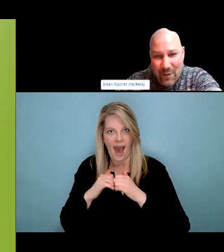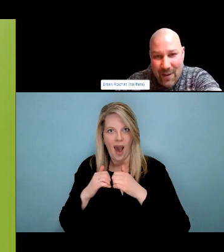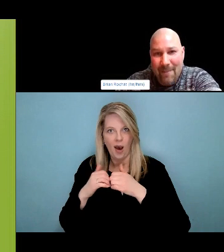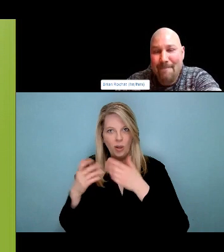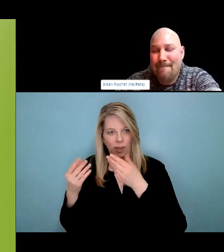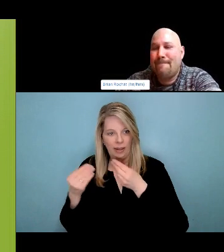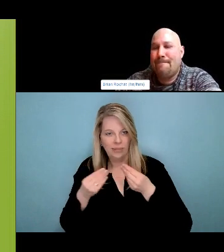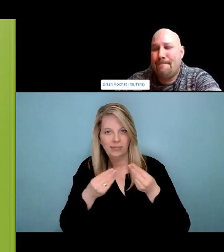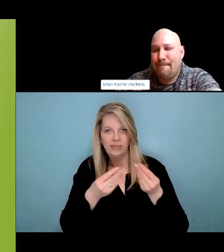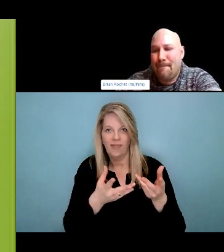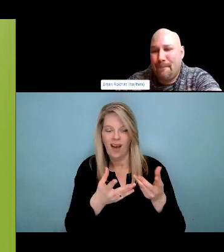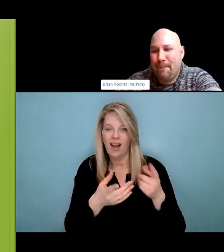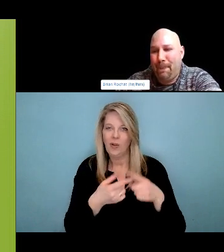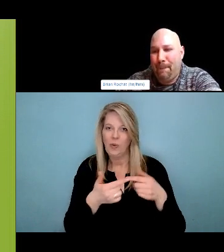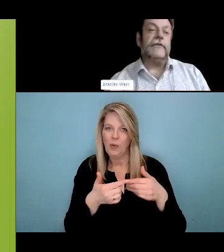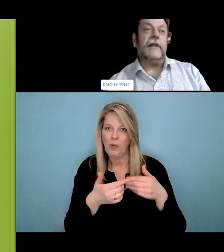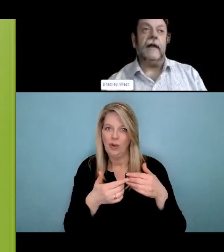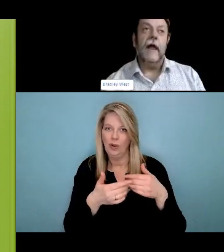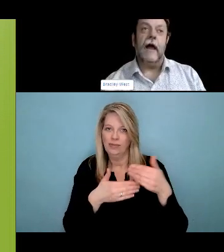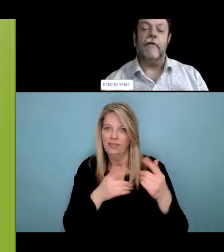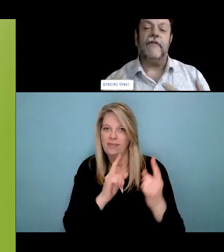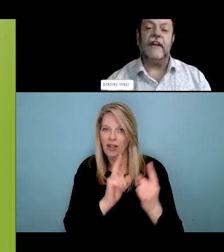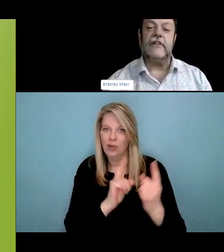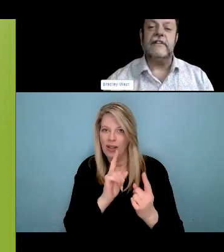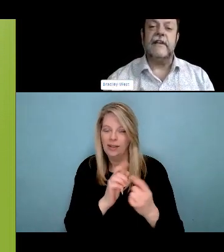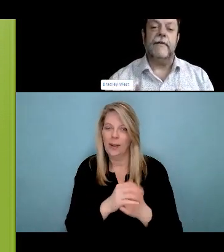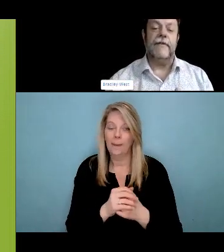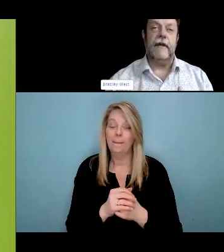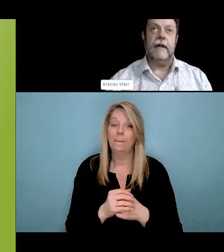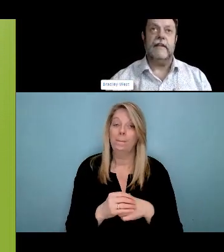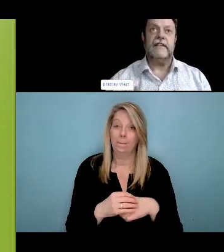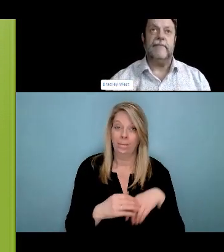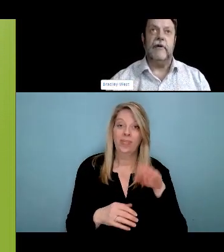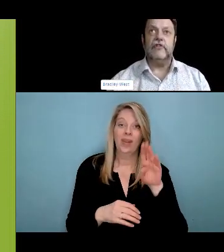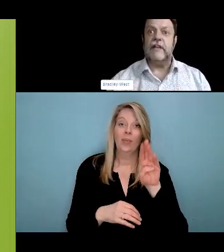in those spaces. So I don't know if you have examples maybe